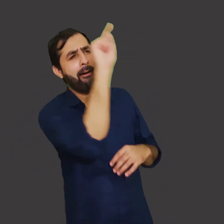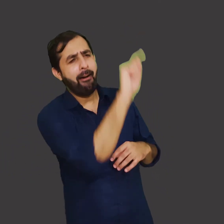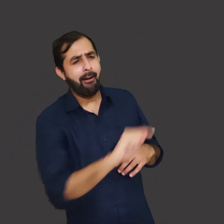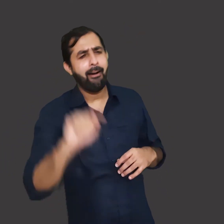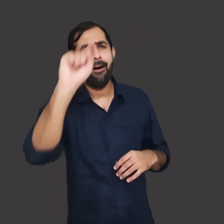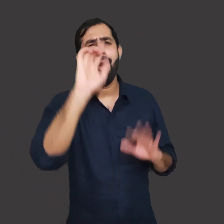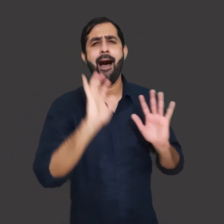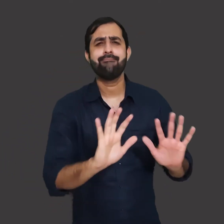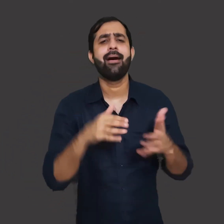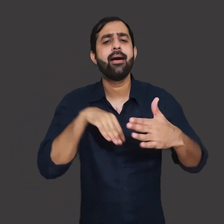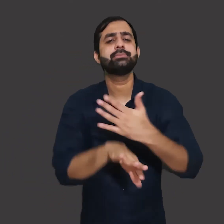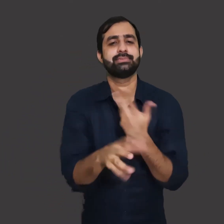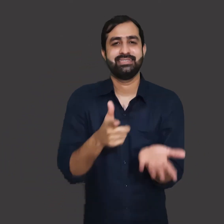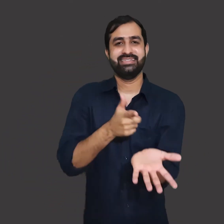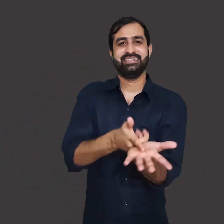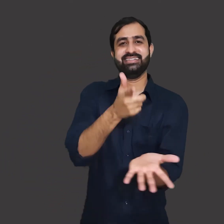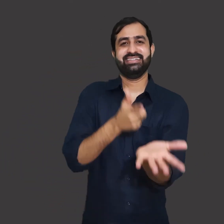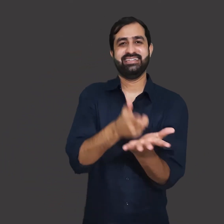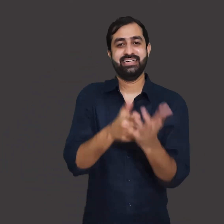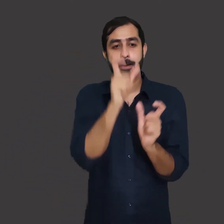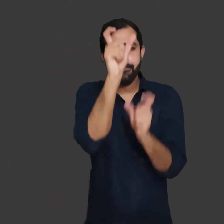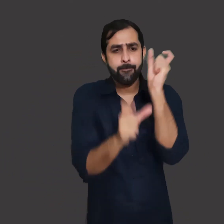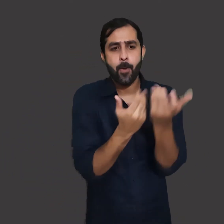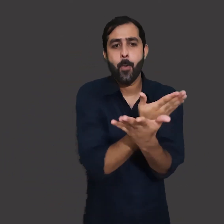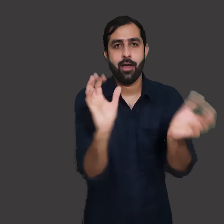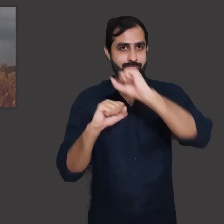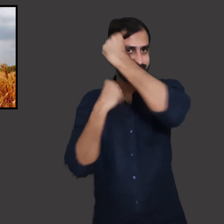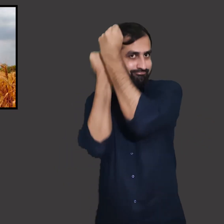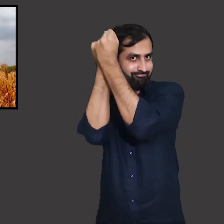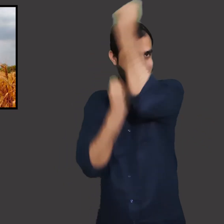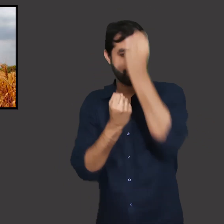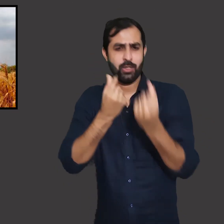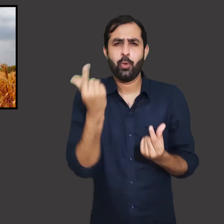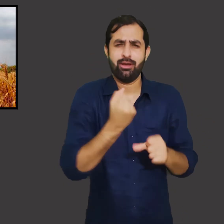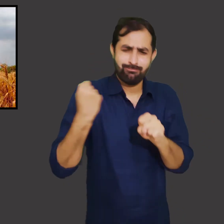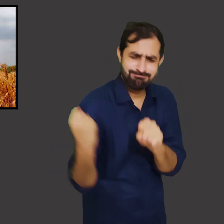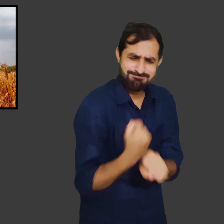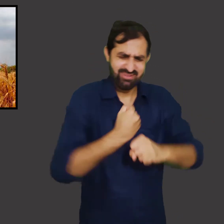We all are aware that in India, most of the people are dependent on agriculture for their livelihood.